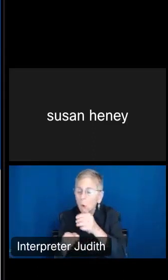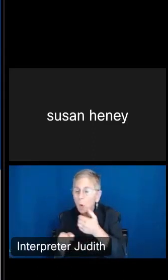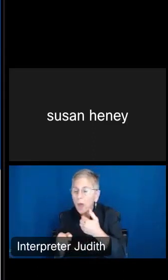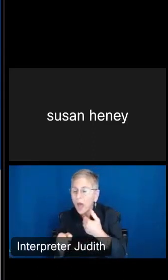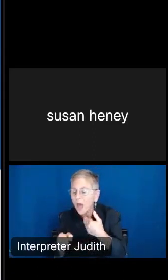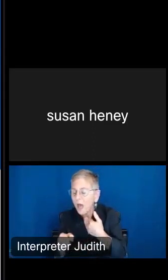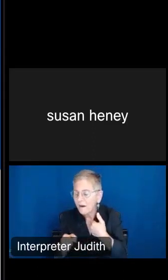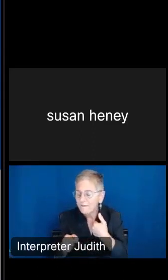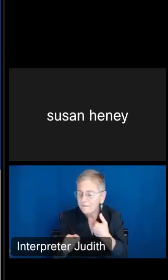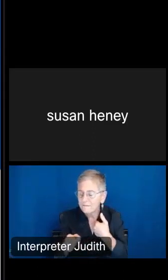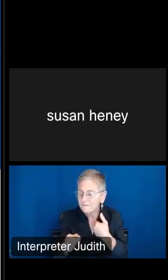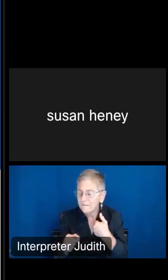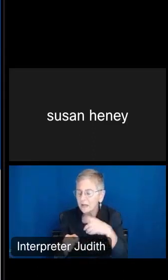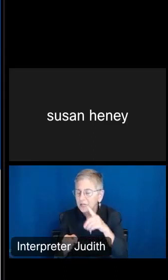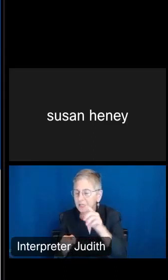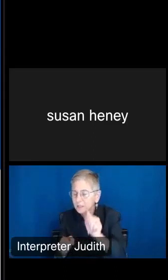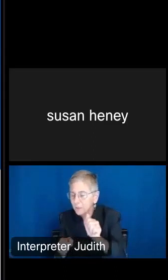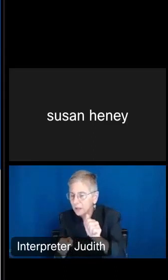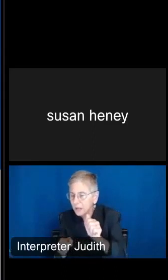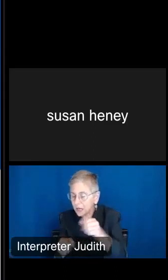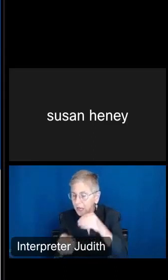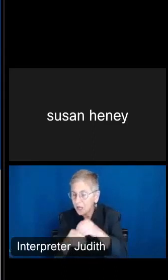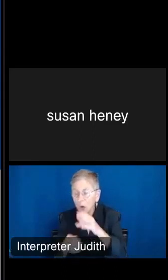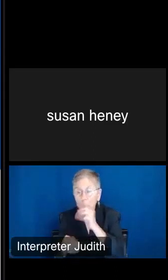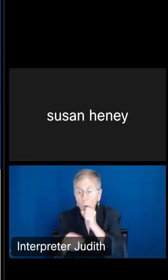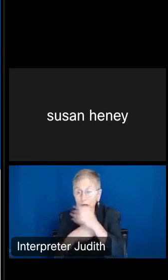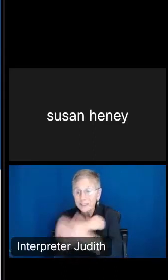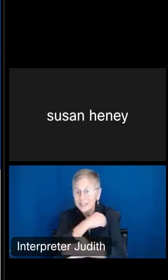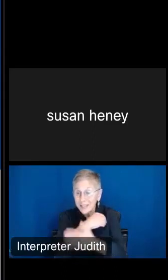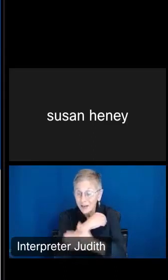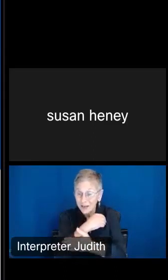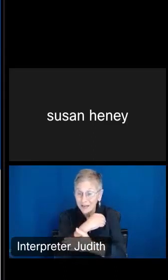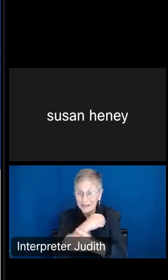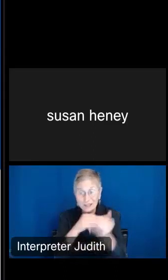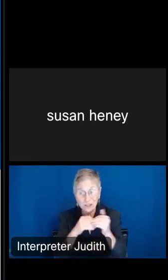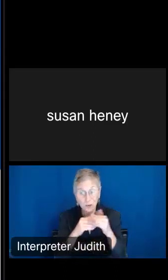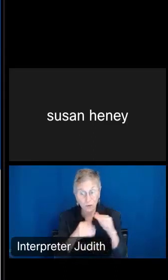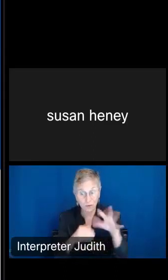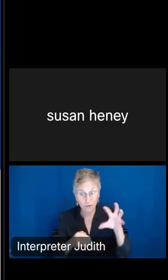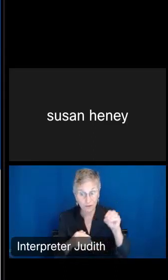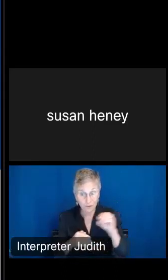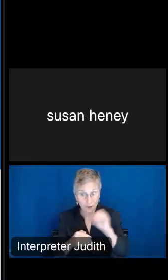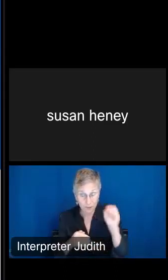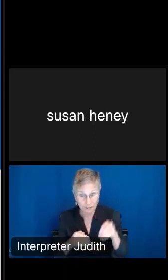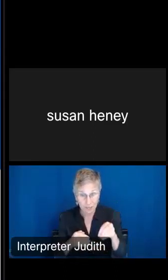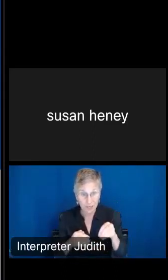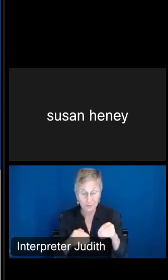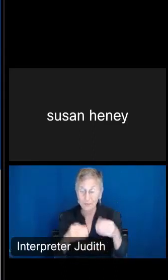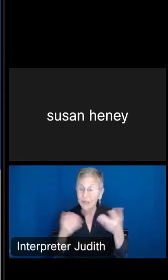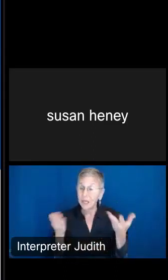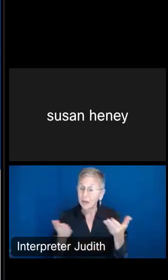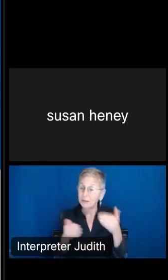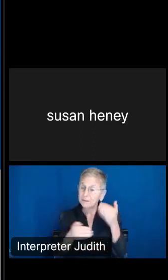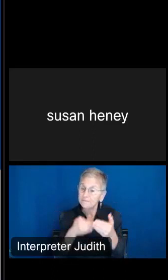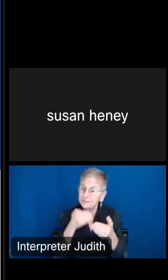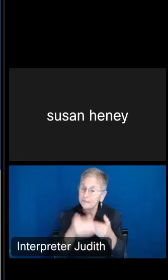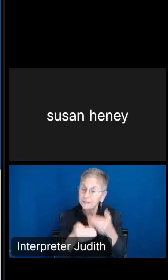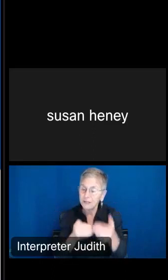Florida is over 50%. And here are the steps to do that. I can see that those steps were